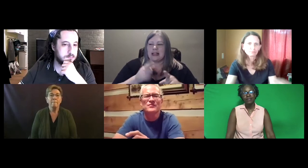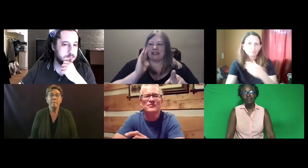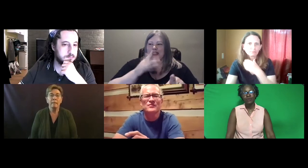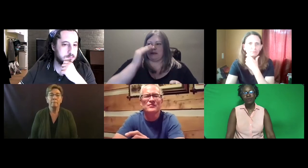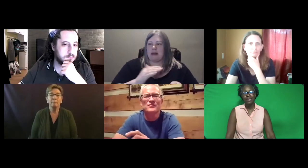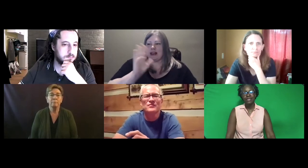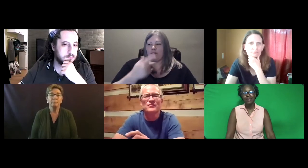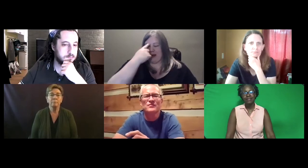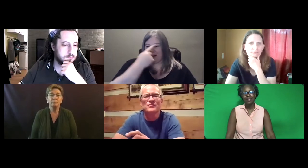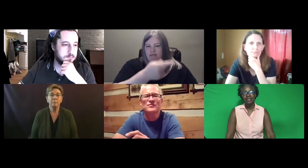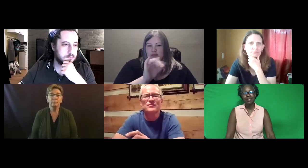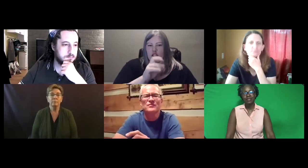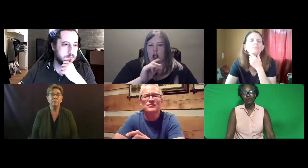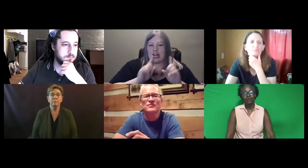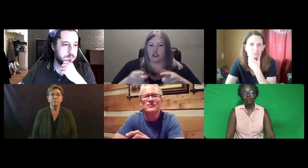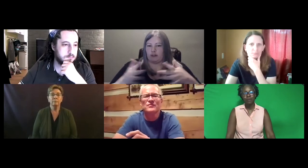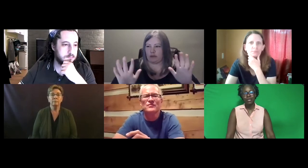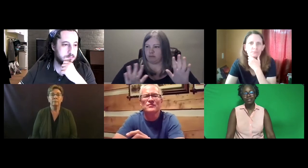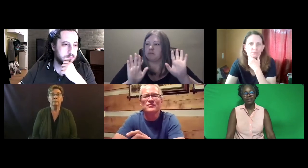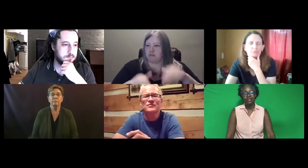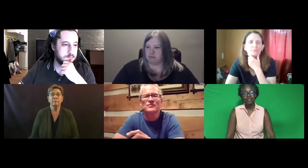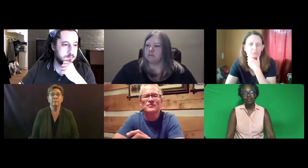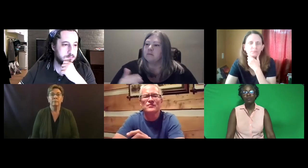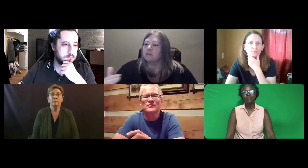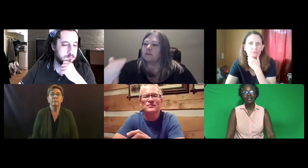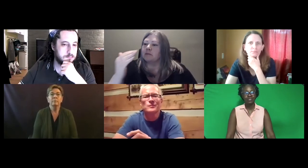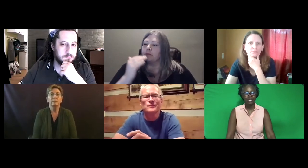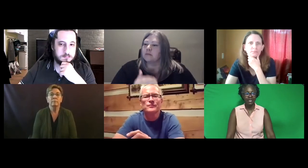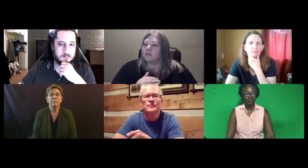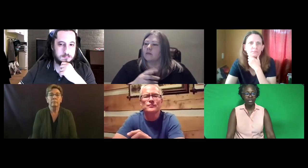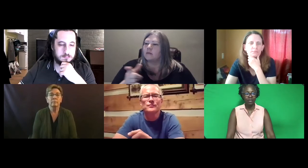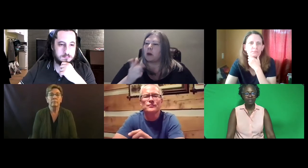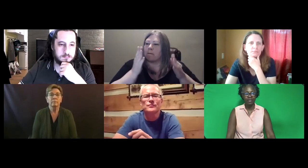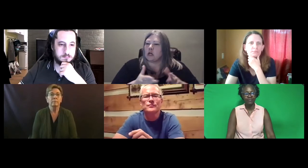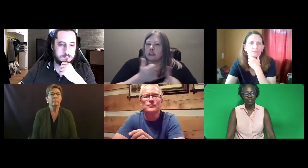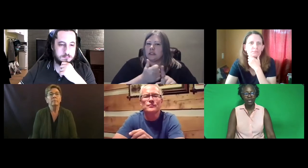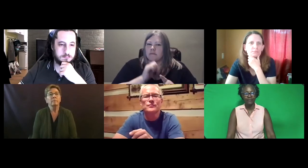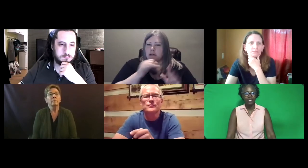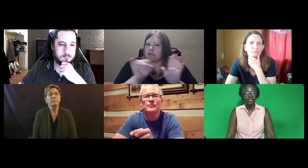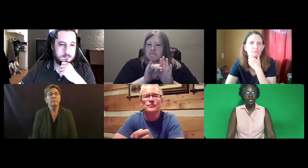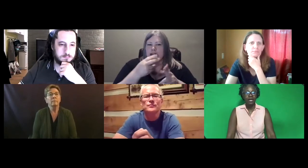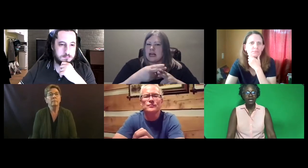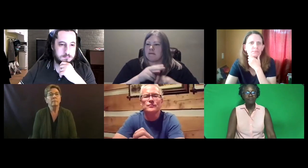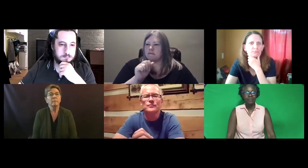And responses -- oh, I think Jon answered that already.